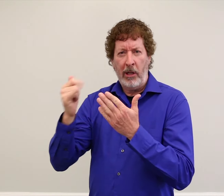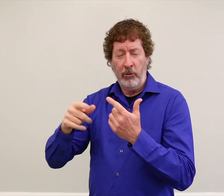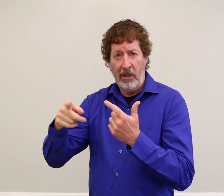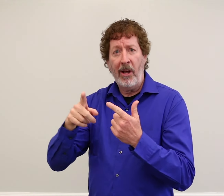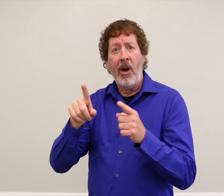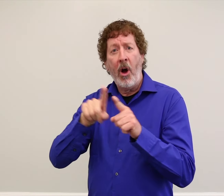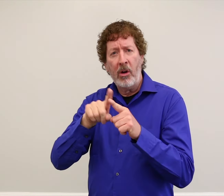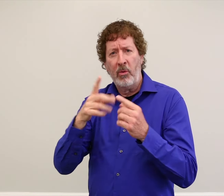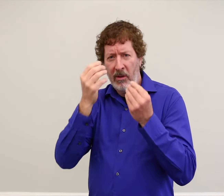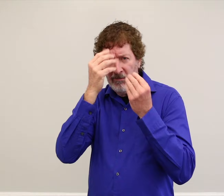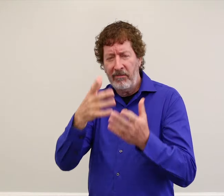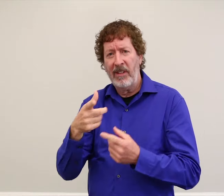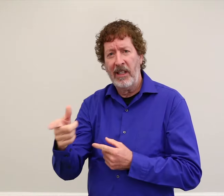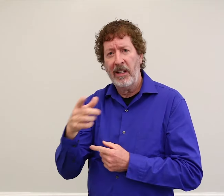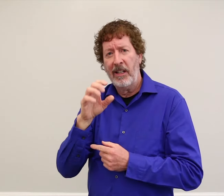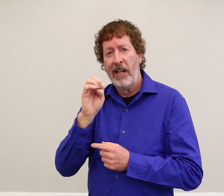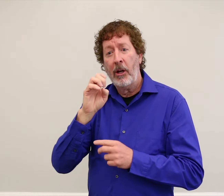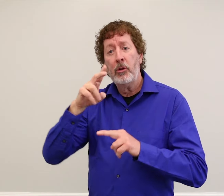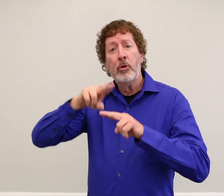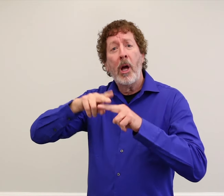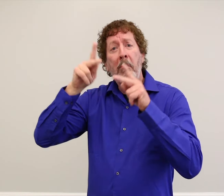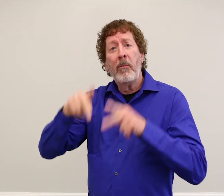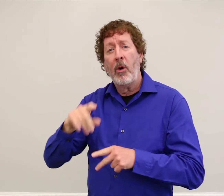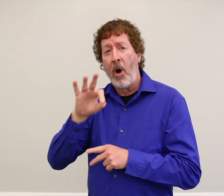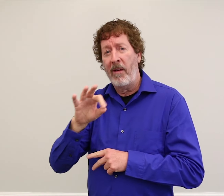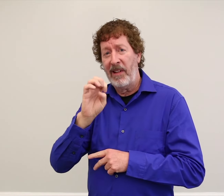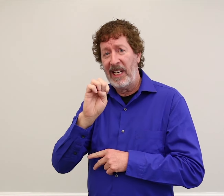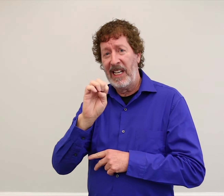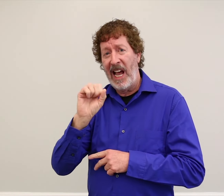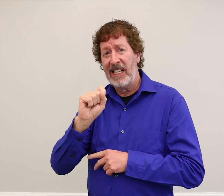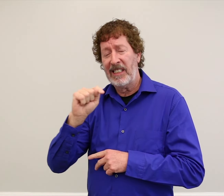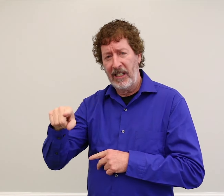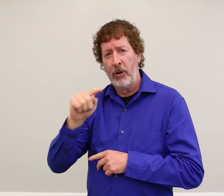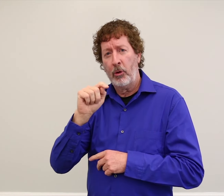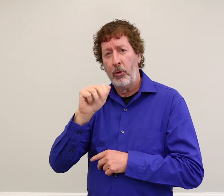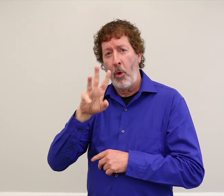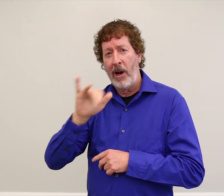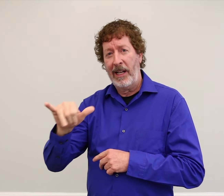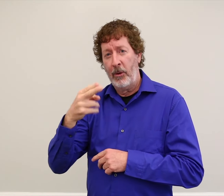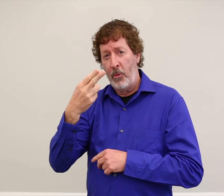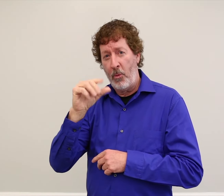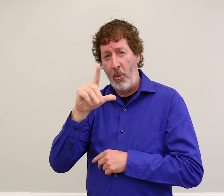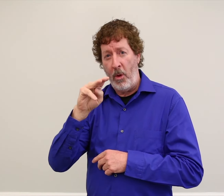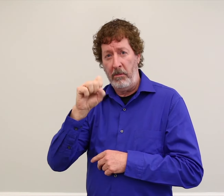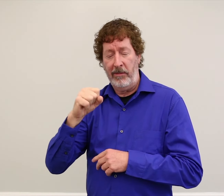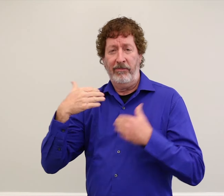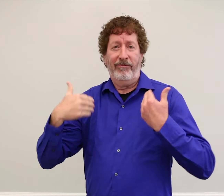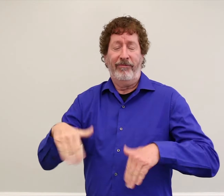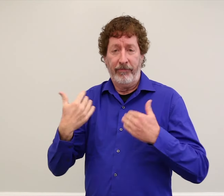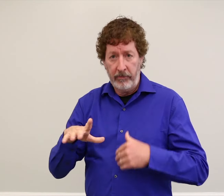and also, the EST chair is Tawny Holmes.